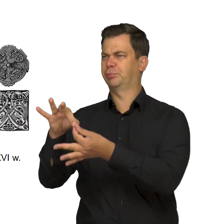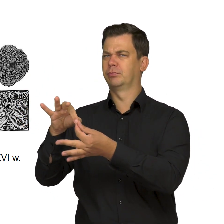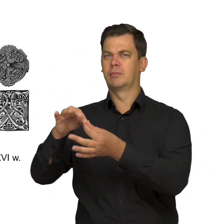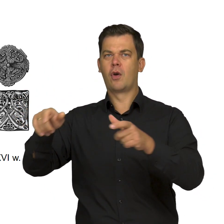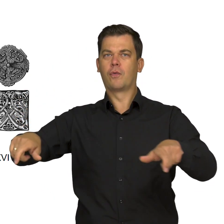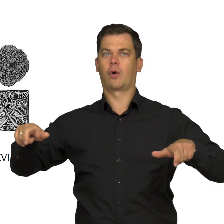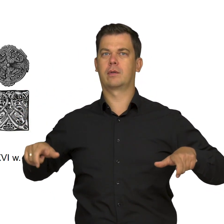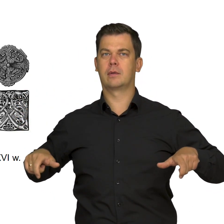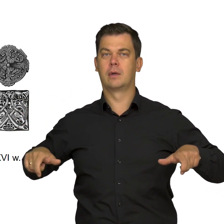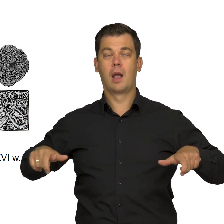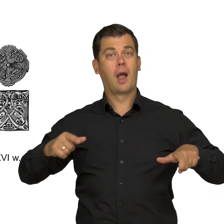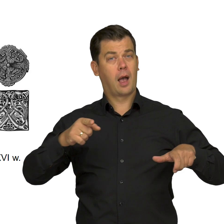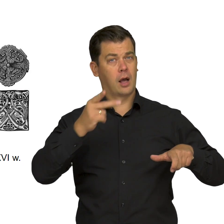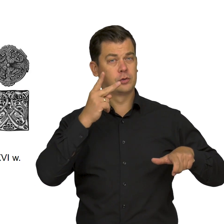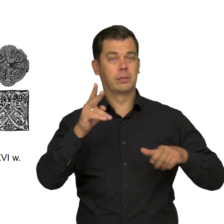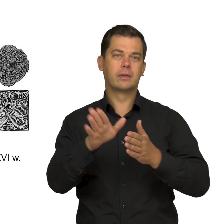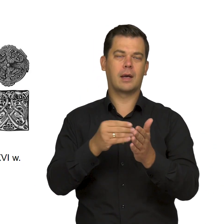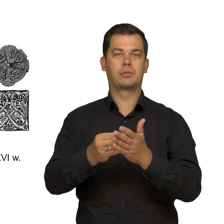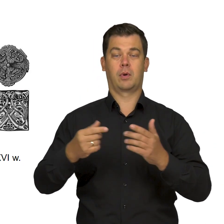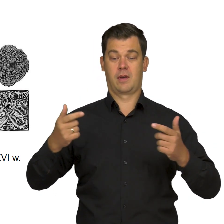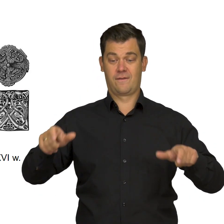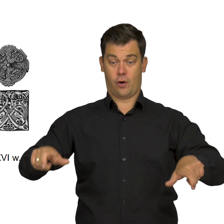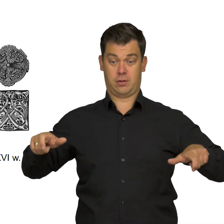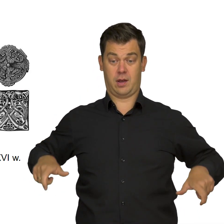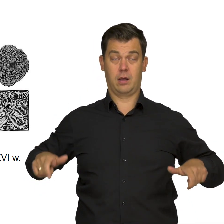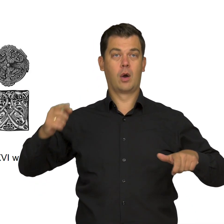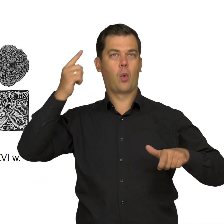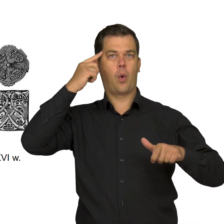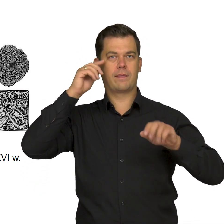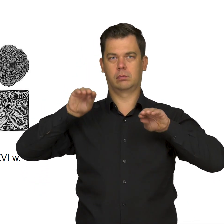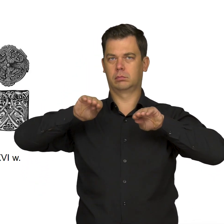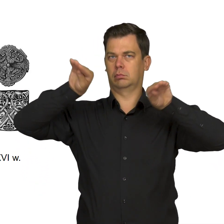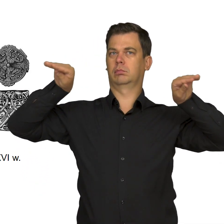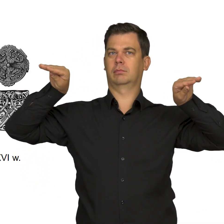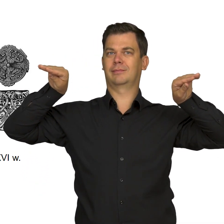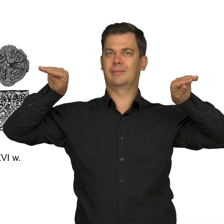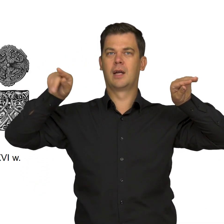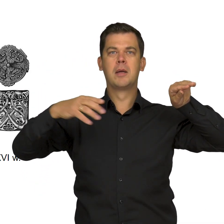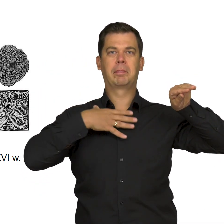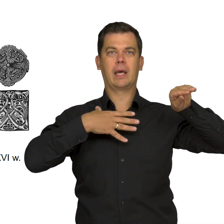What is more, if we look at the heads of dogs on top of the backrest,